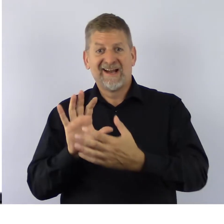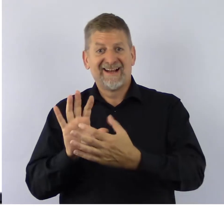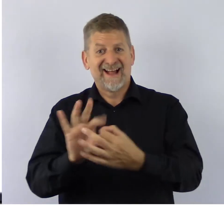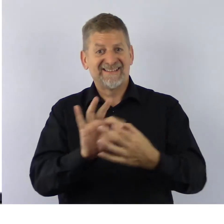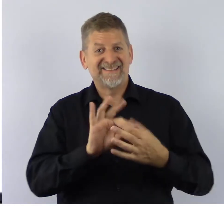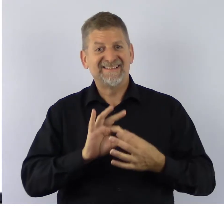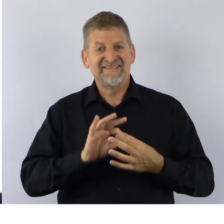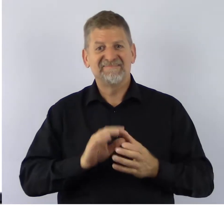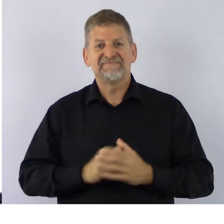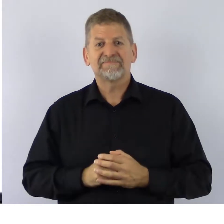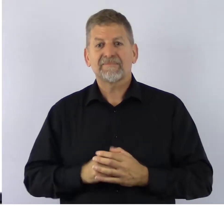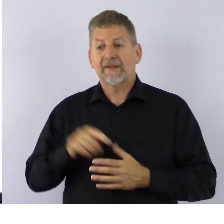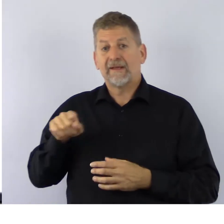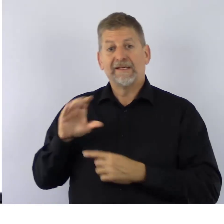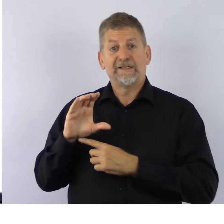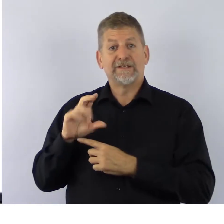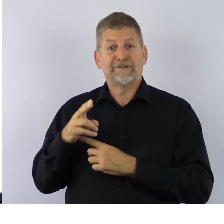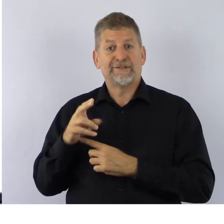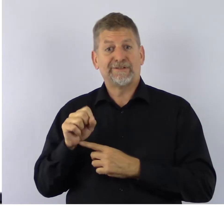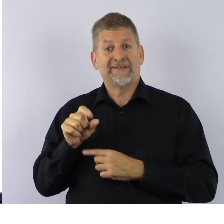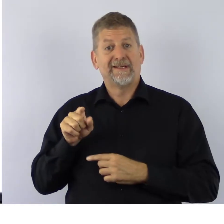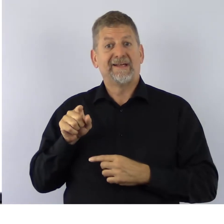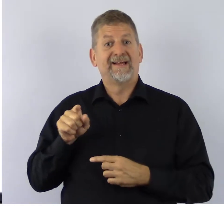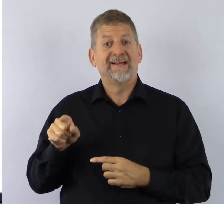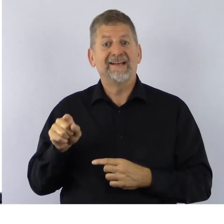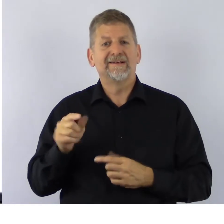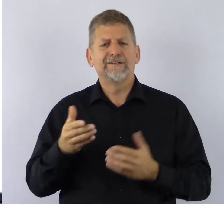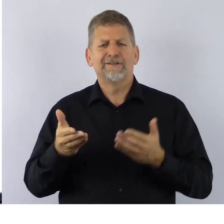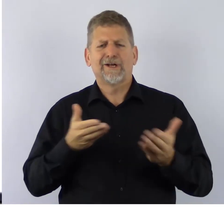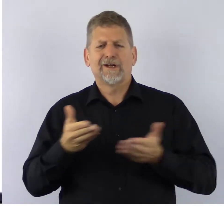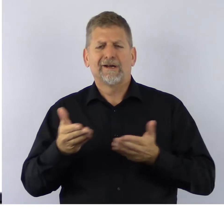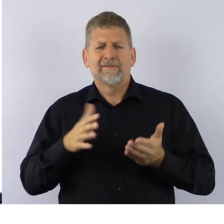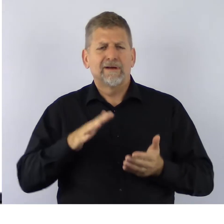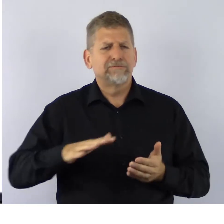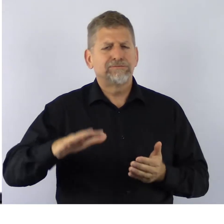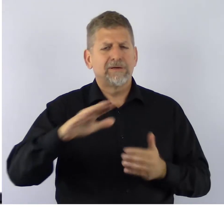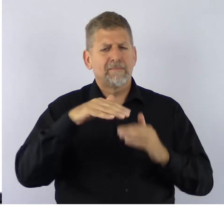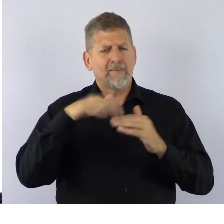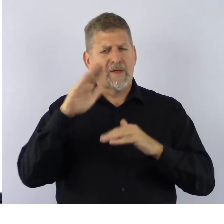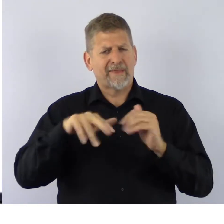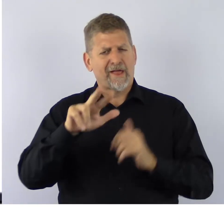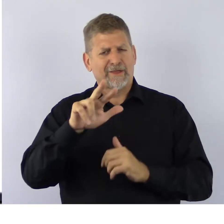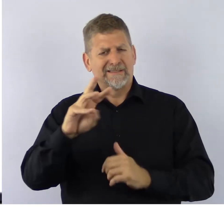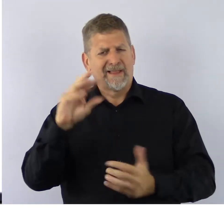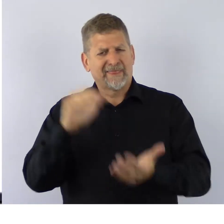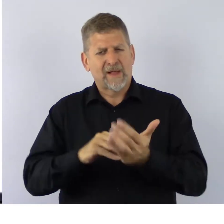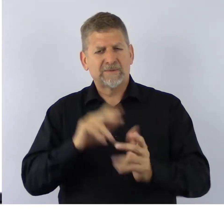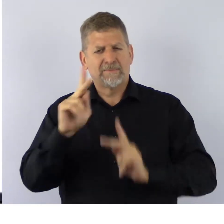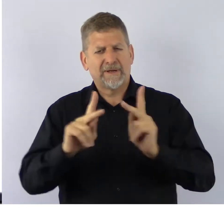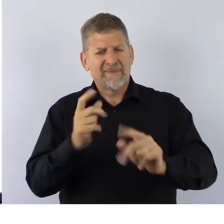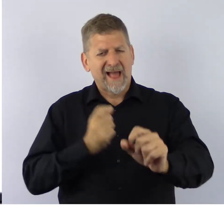The Canadian Hearing Society serves more than 36,000 people every year –